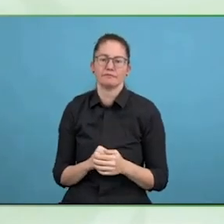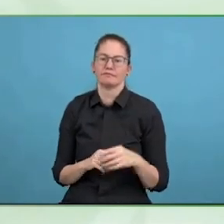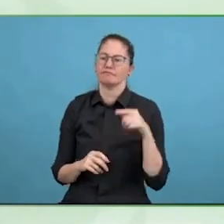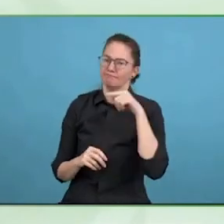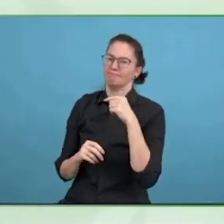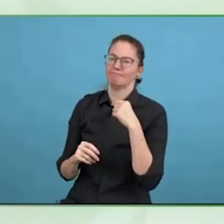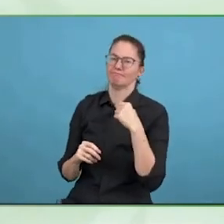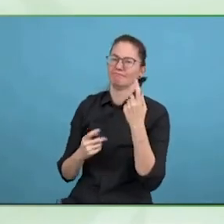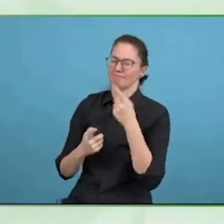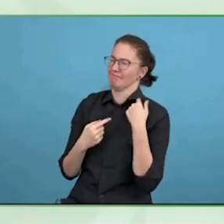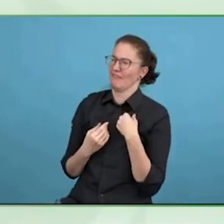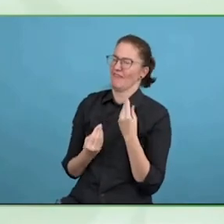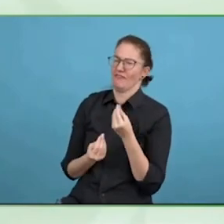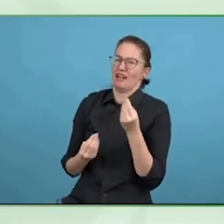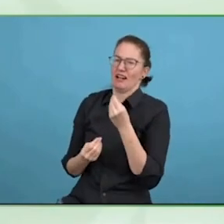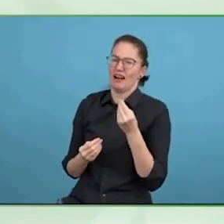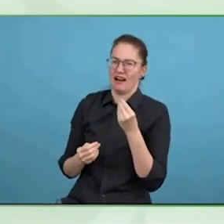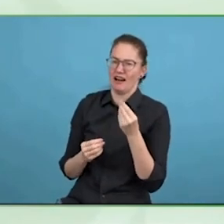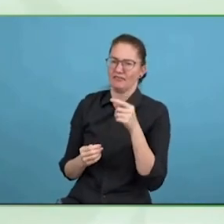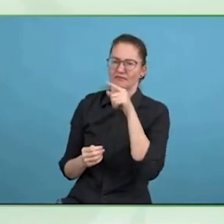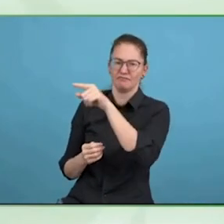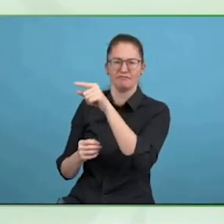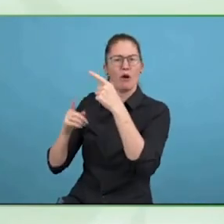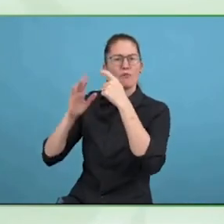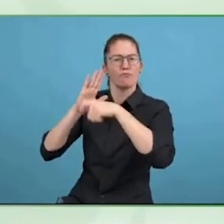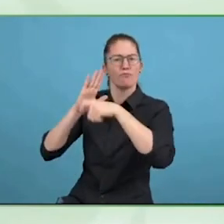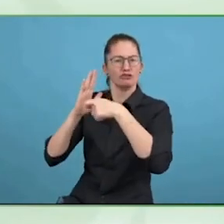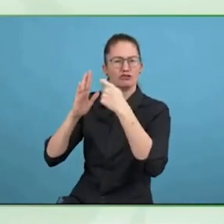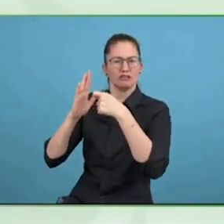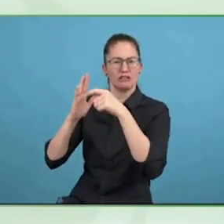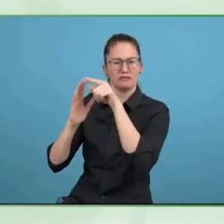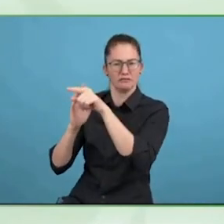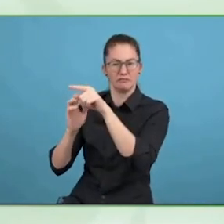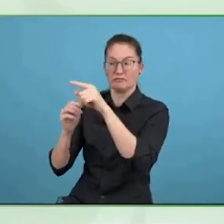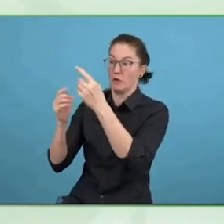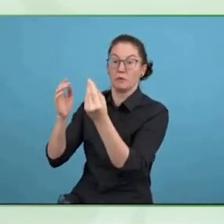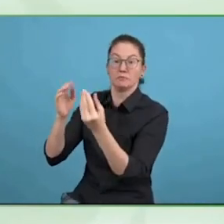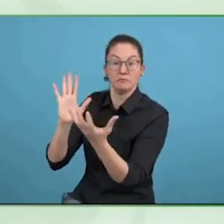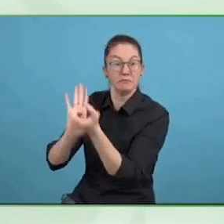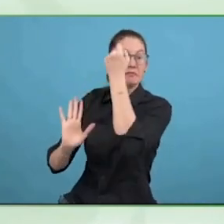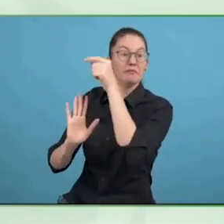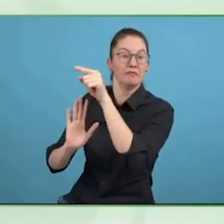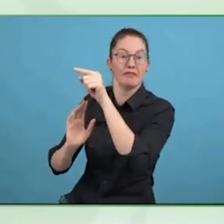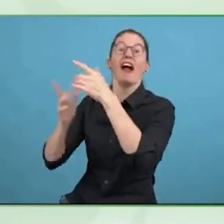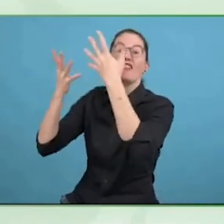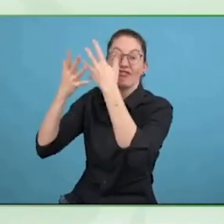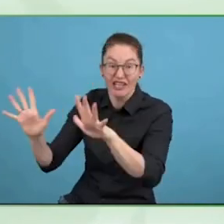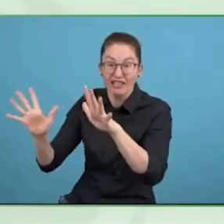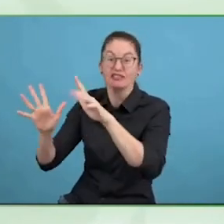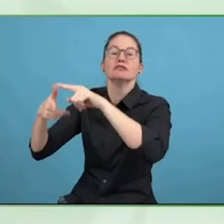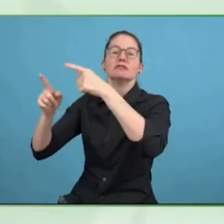The publishment of this report, it is probably the end of a 3 1/2 year